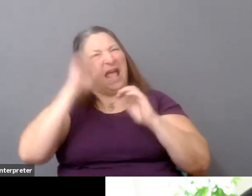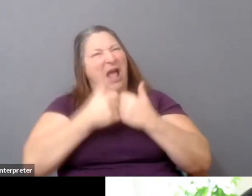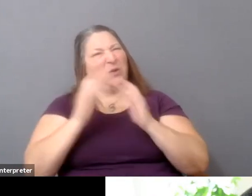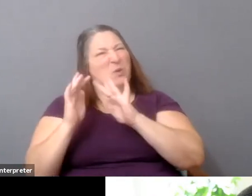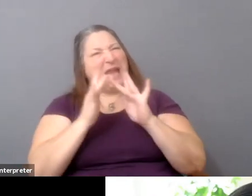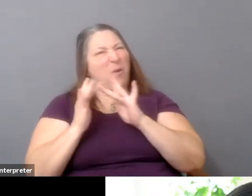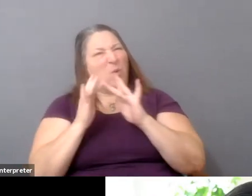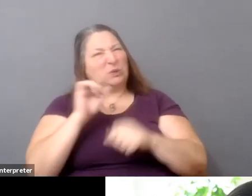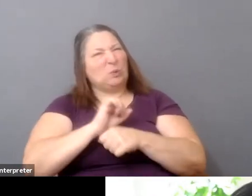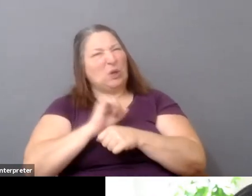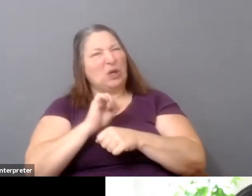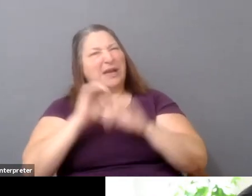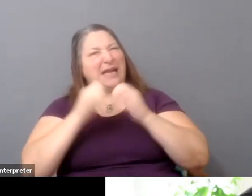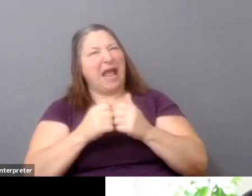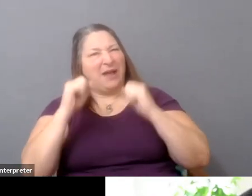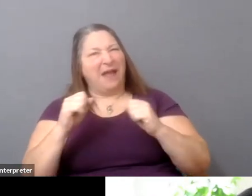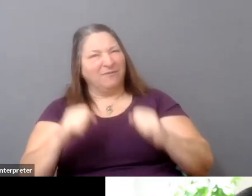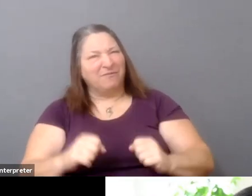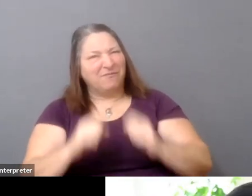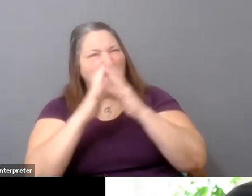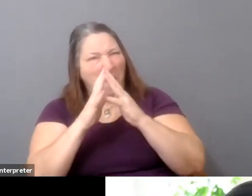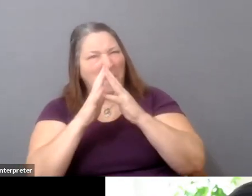how you can get them to form and also kind of like how